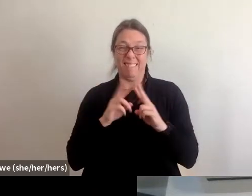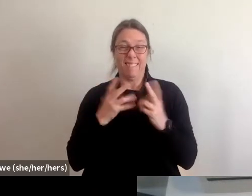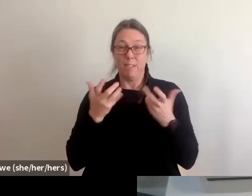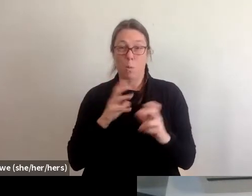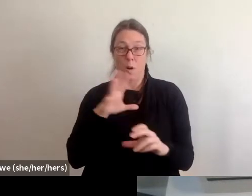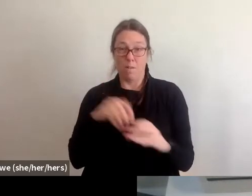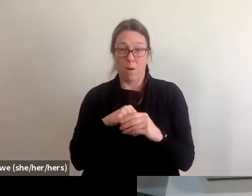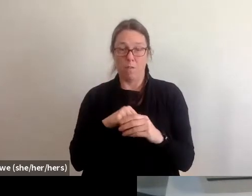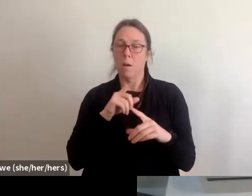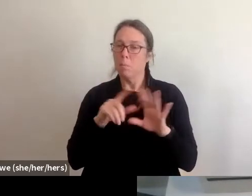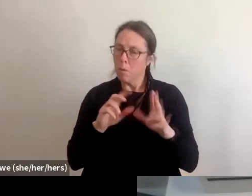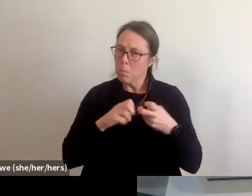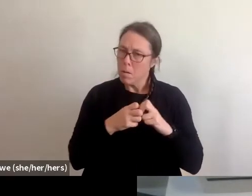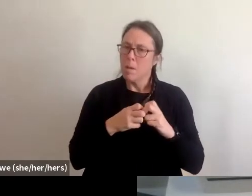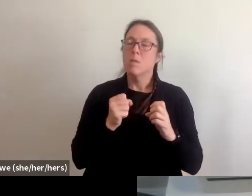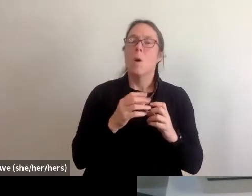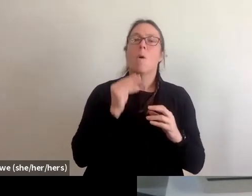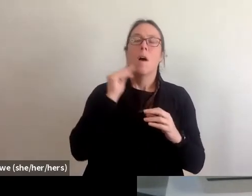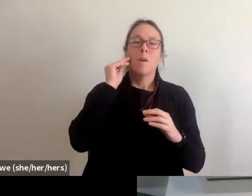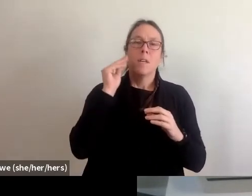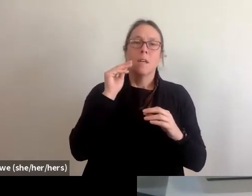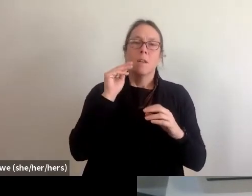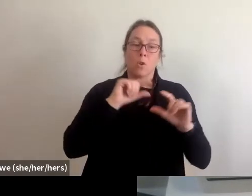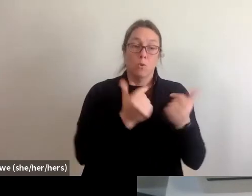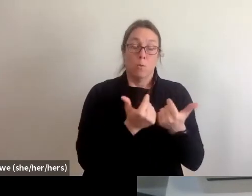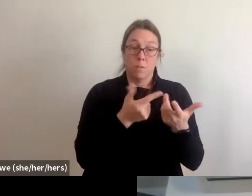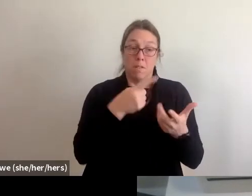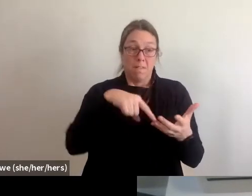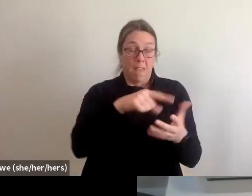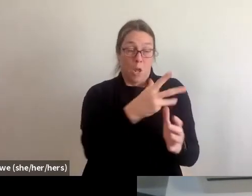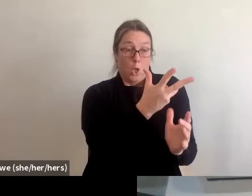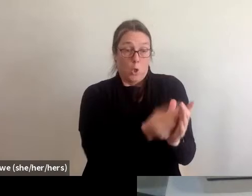like they've lost units just as much as the general public,